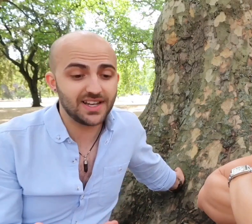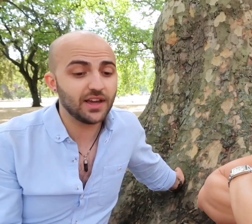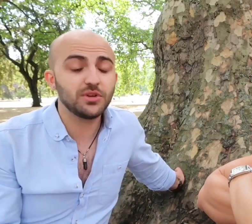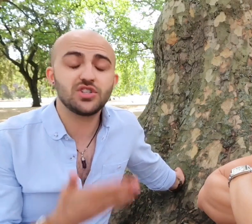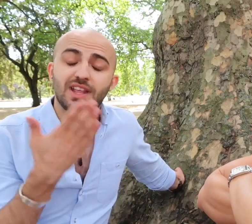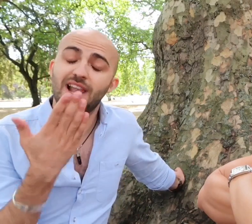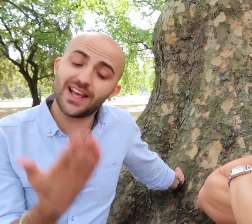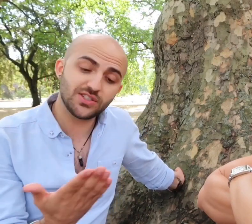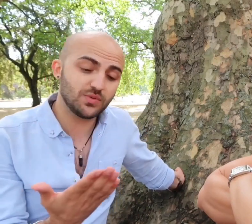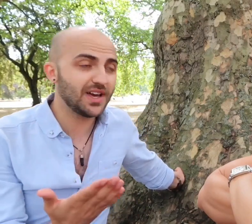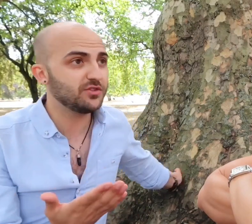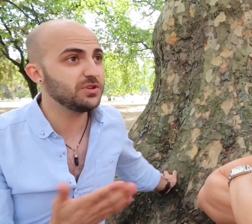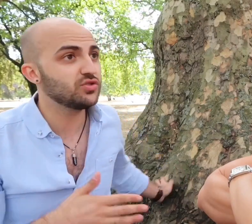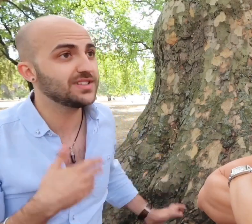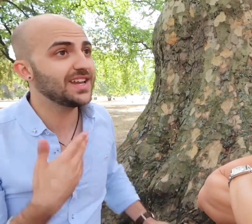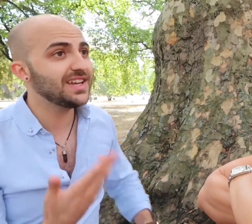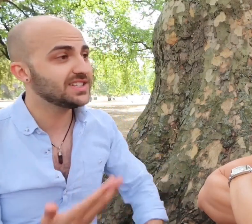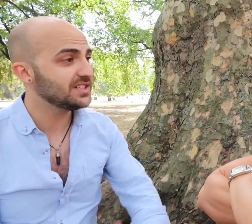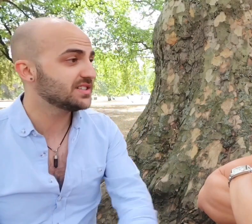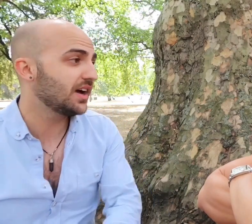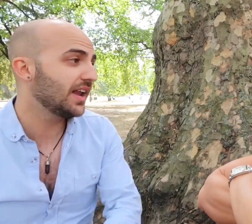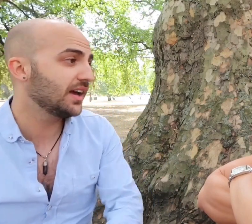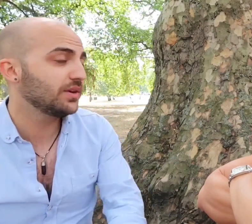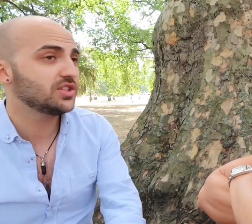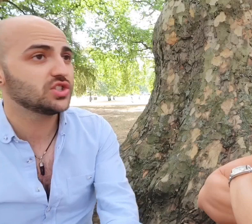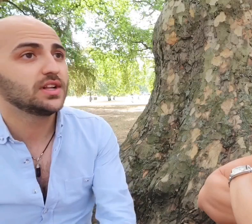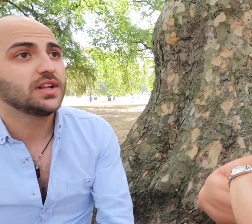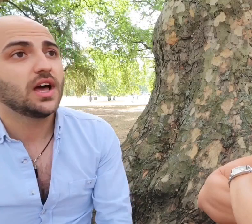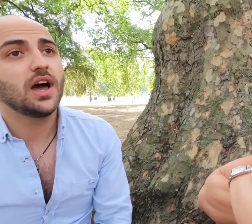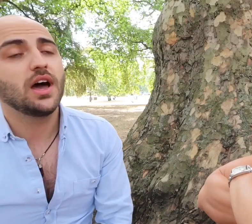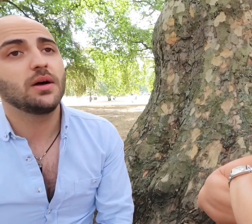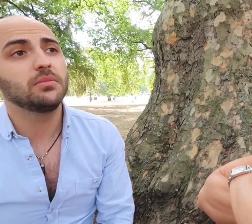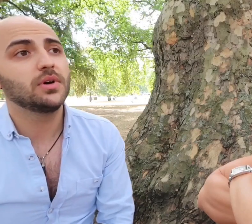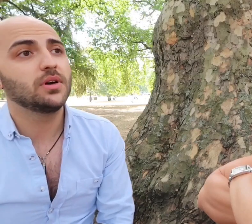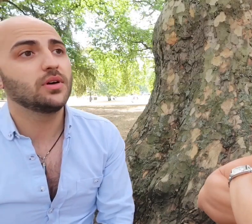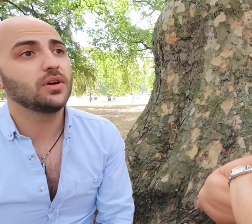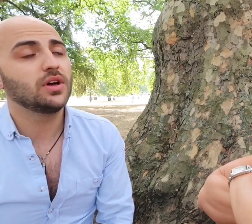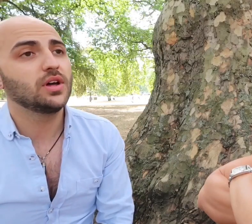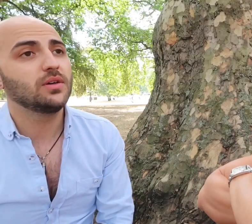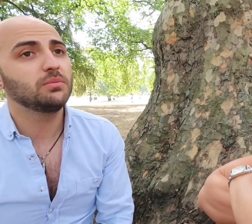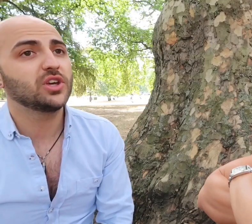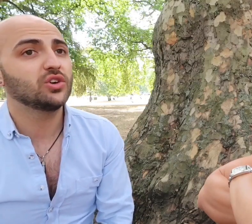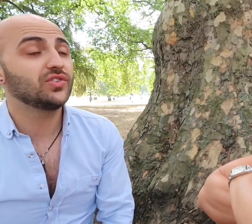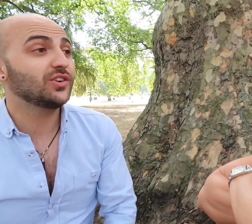language, the letters would have to be translated in sign language because they